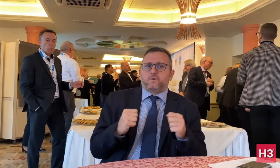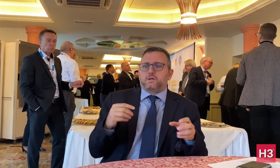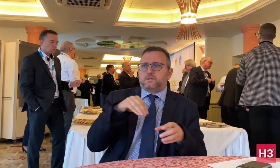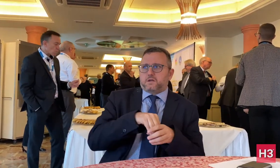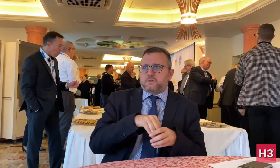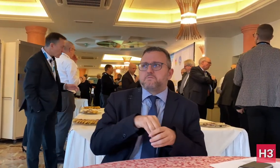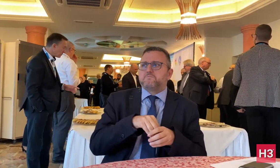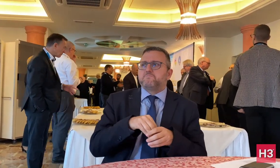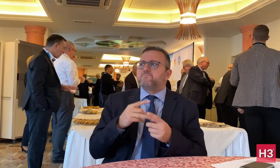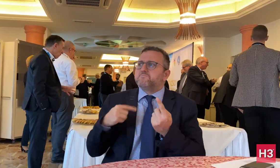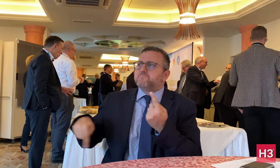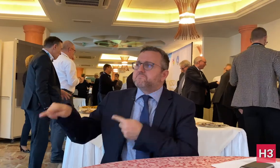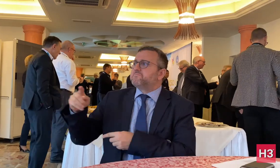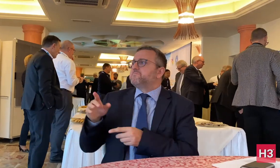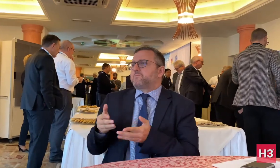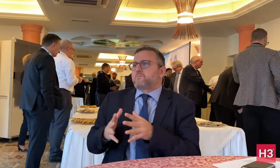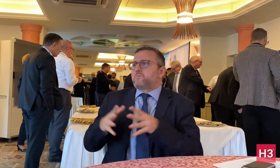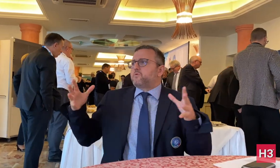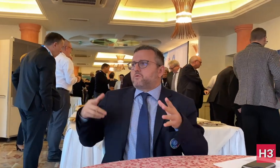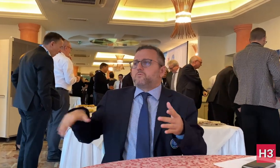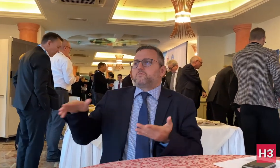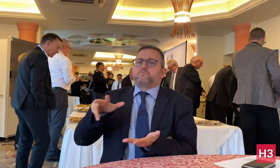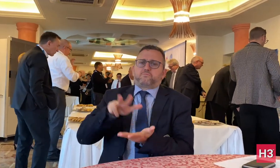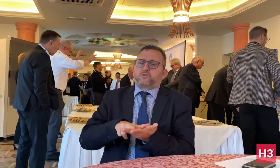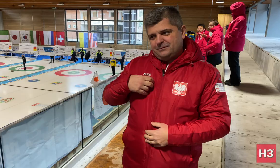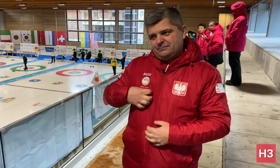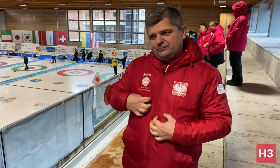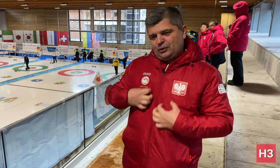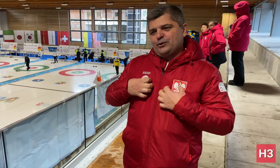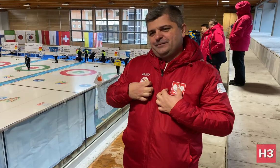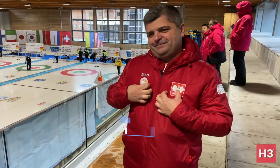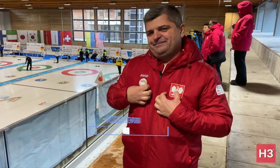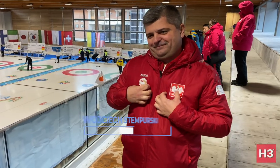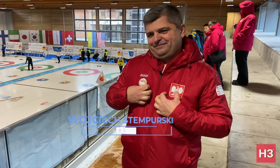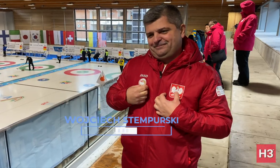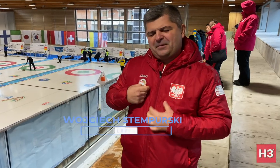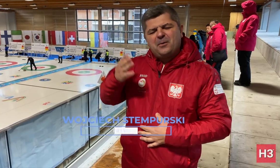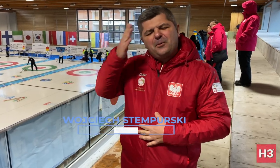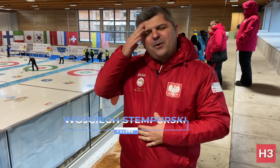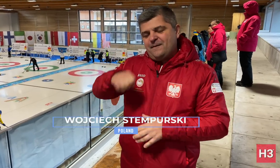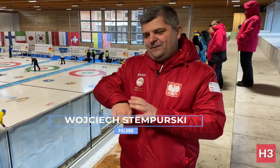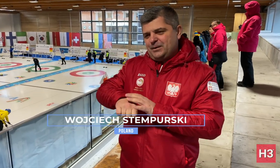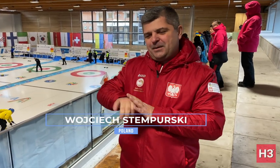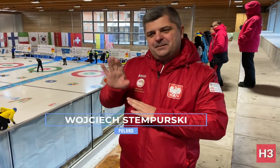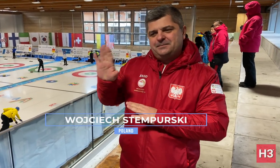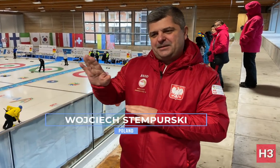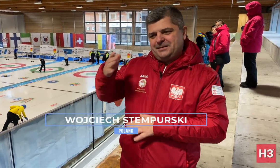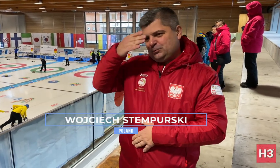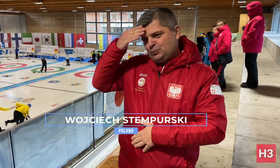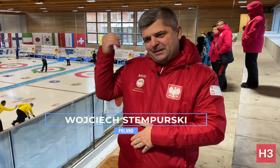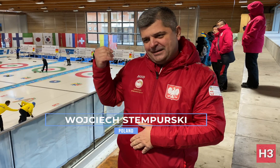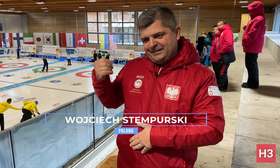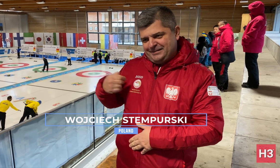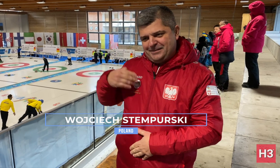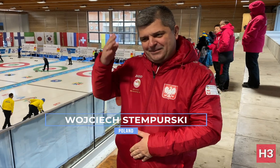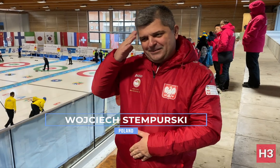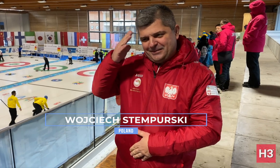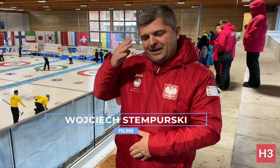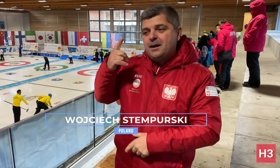Deaflympics. The majority of delegates were in support of the proposal. [Wojciech]: I'm shocked. Futsal is a summer sport. It's a 'fun' sport for people who